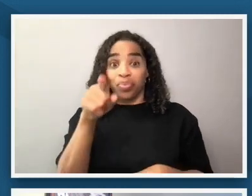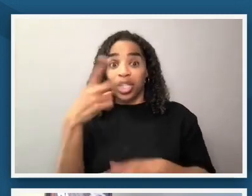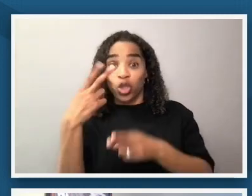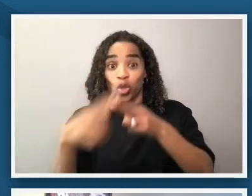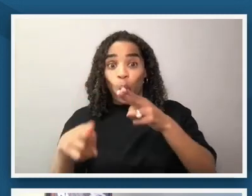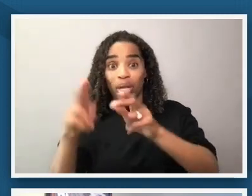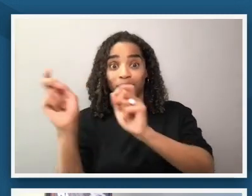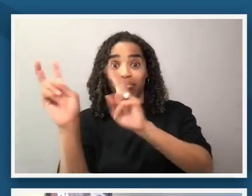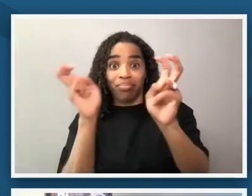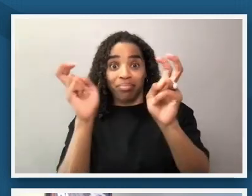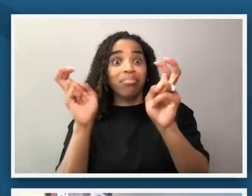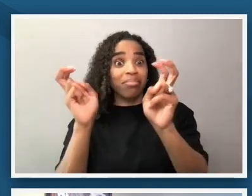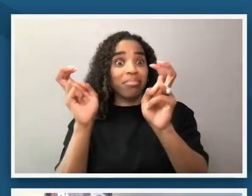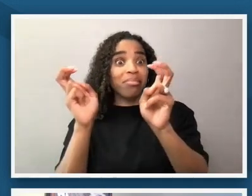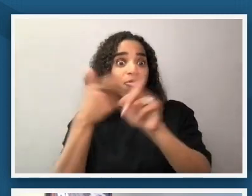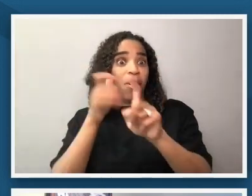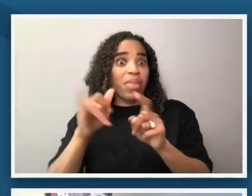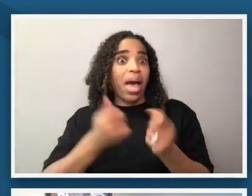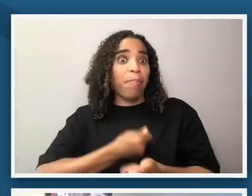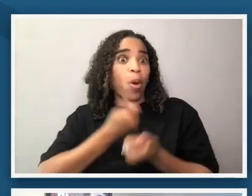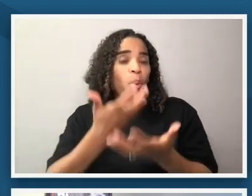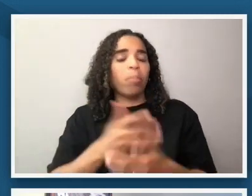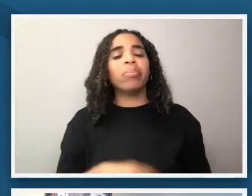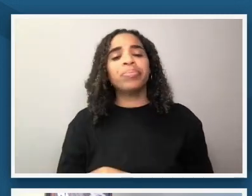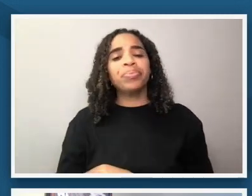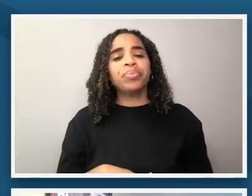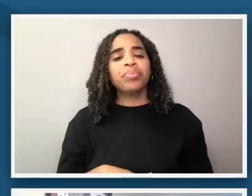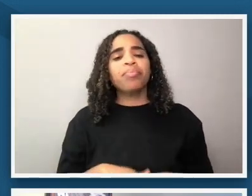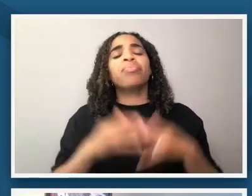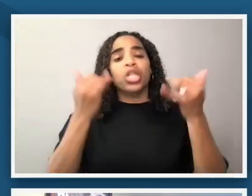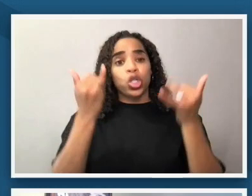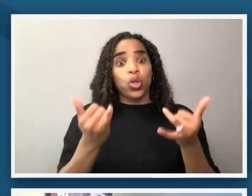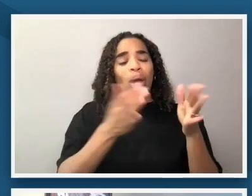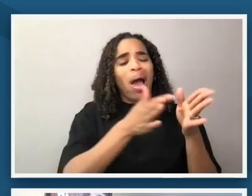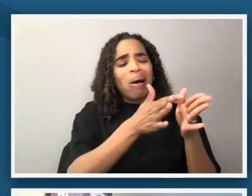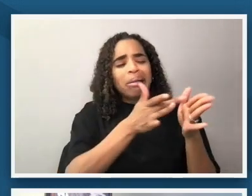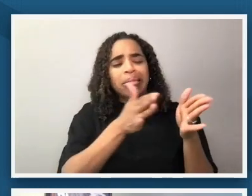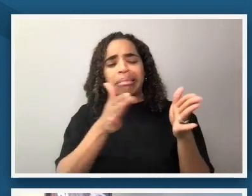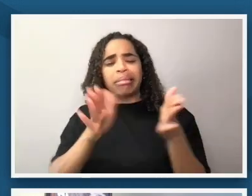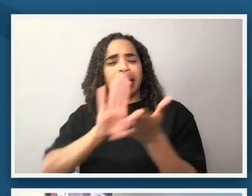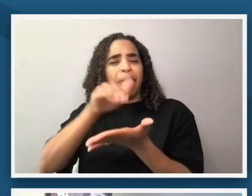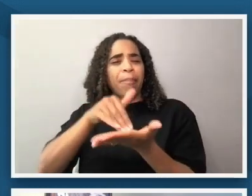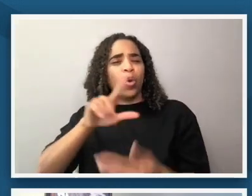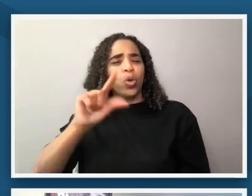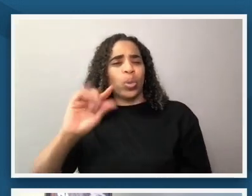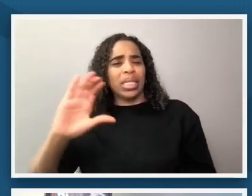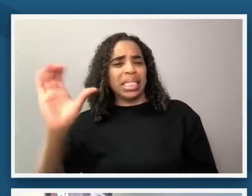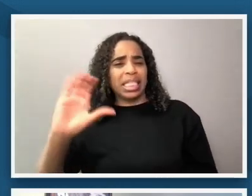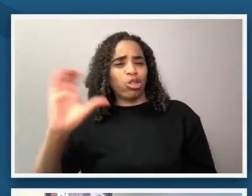so as we enter into the middle of the 20th century we're going to continue